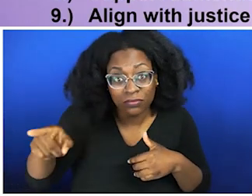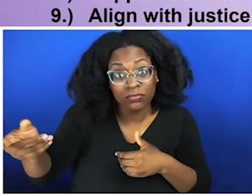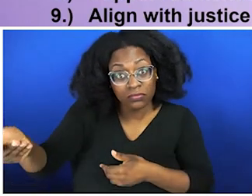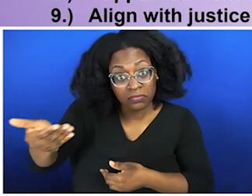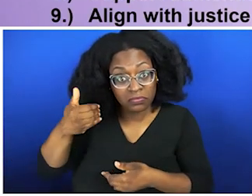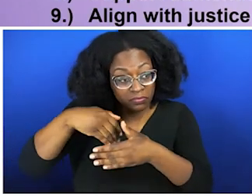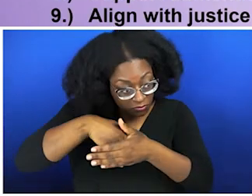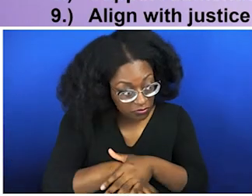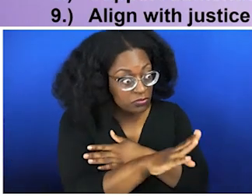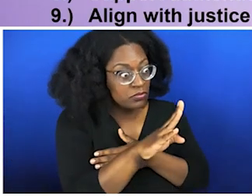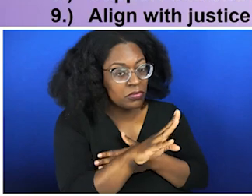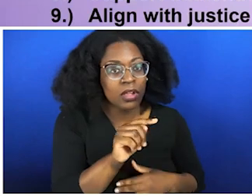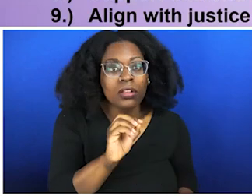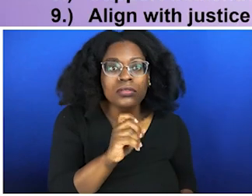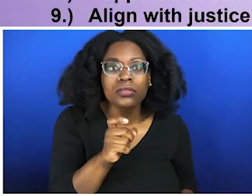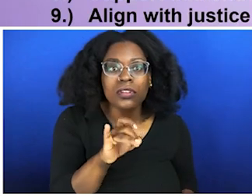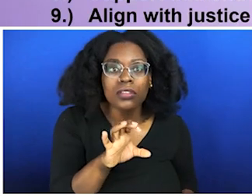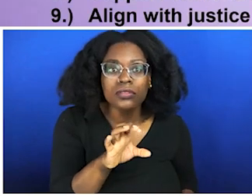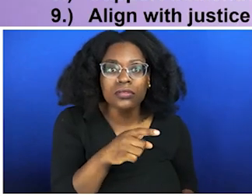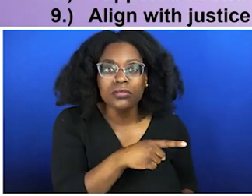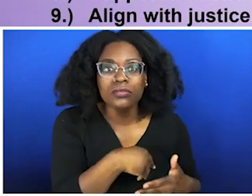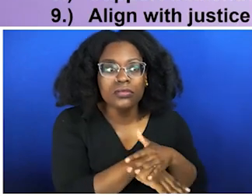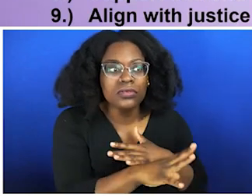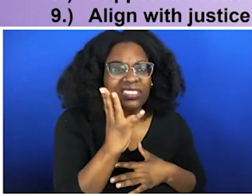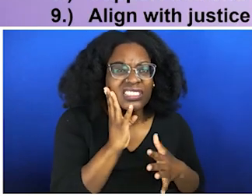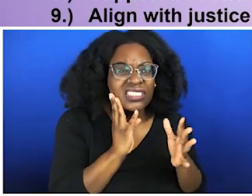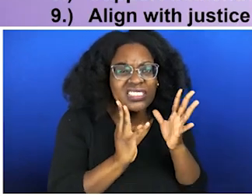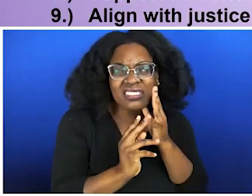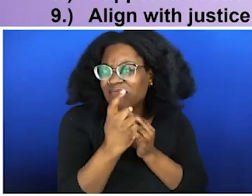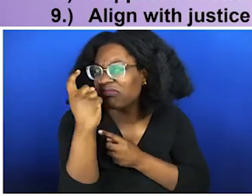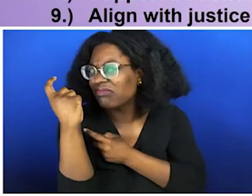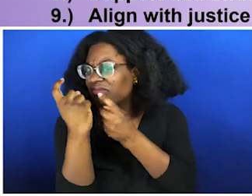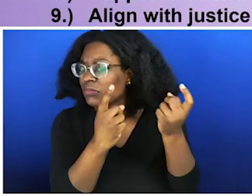want to work with you. Start from the ground up, change the whole entire thing, throw the whole thing away and start over.